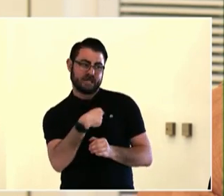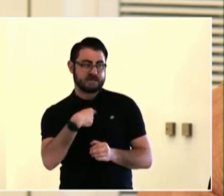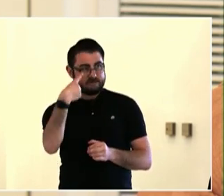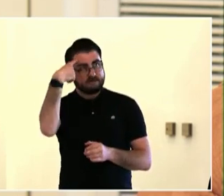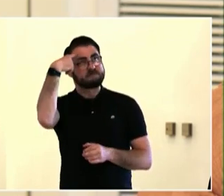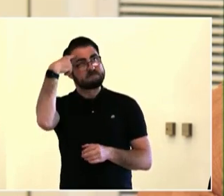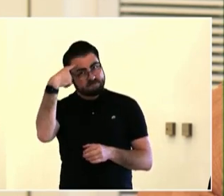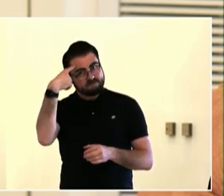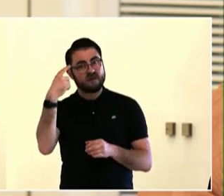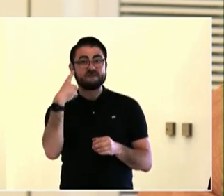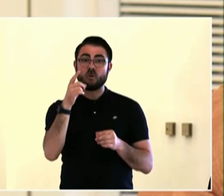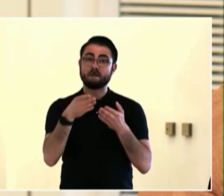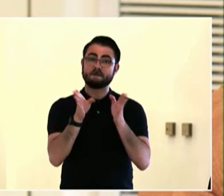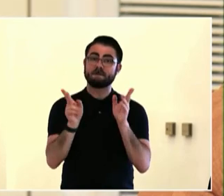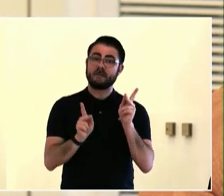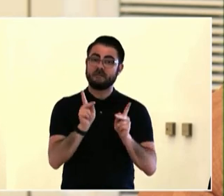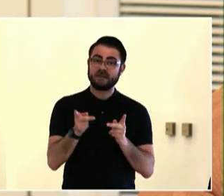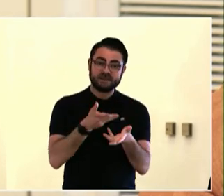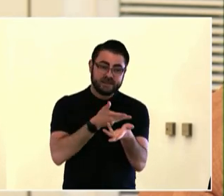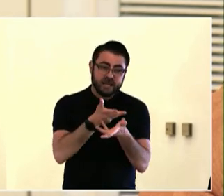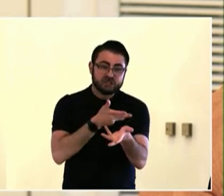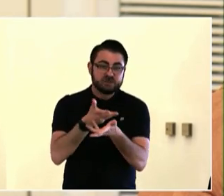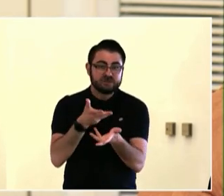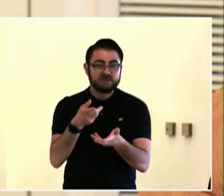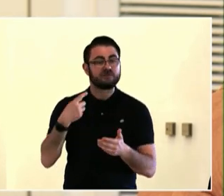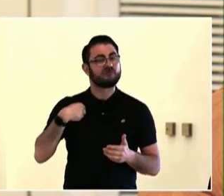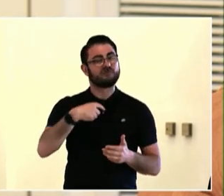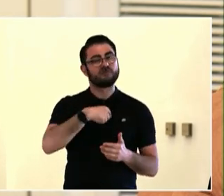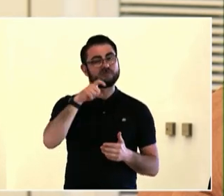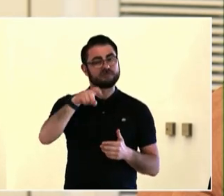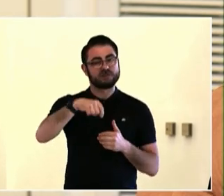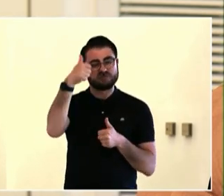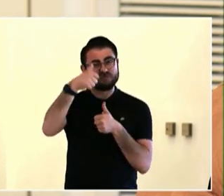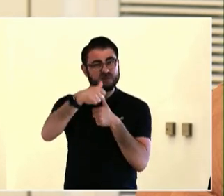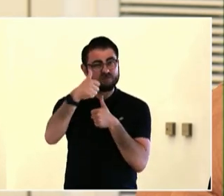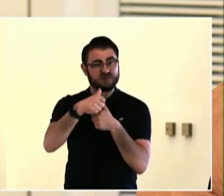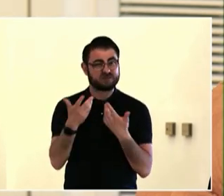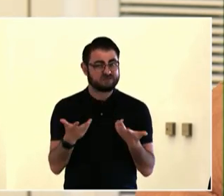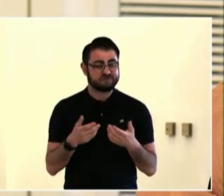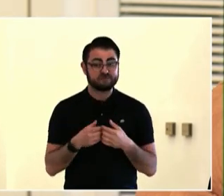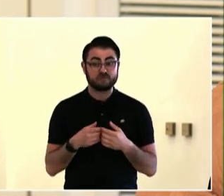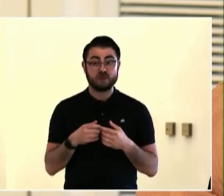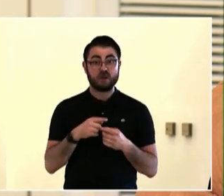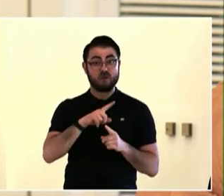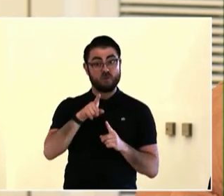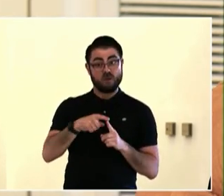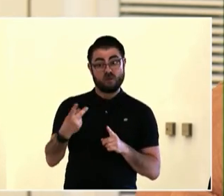Welcome back, everybody. Welcome back. If you can hear my voice, clap once.